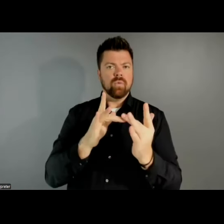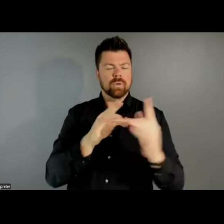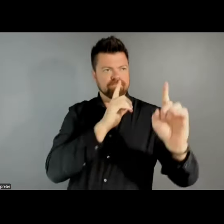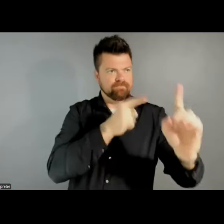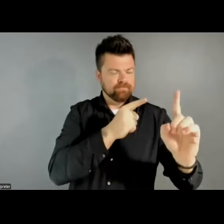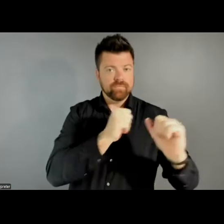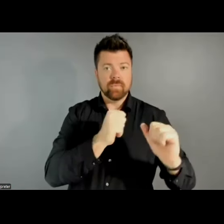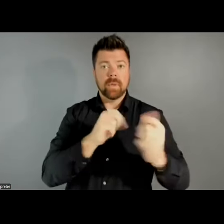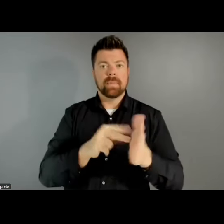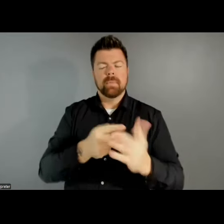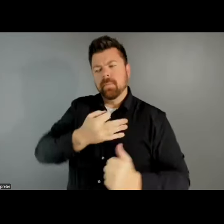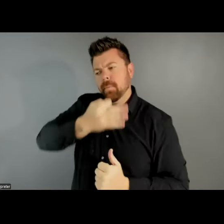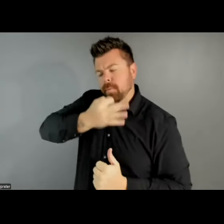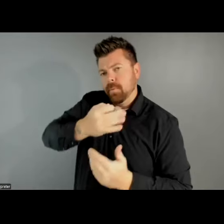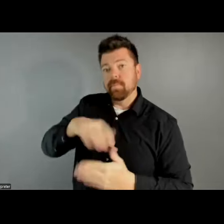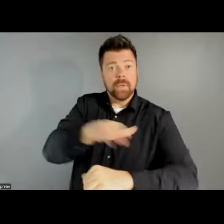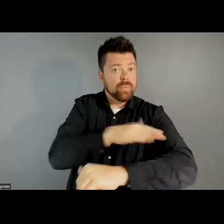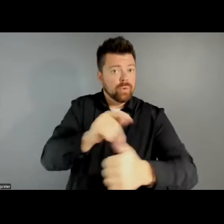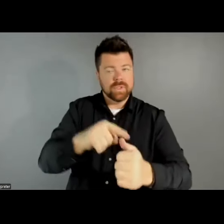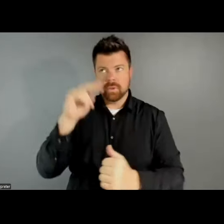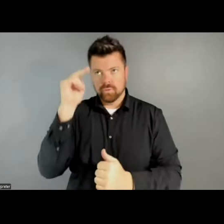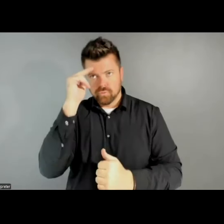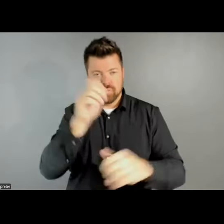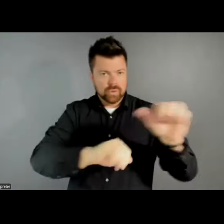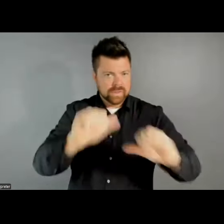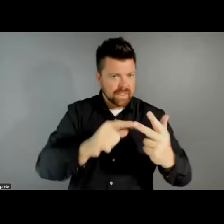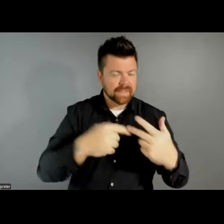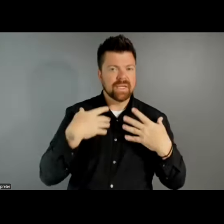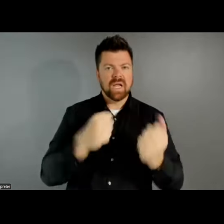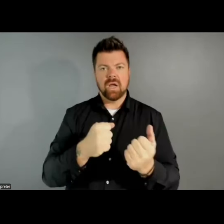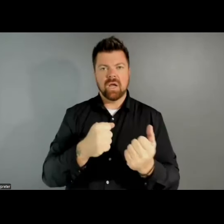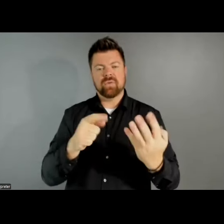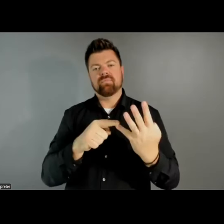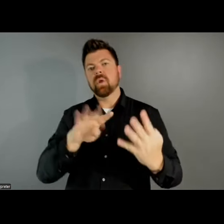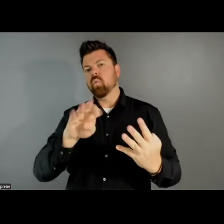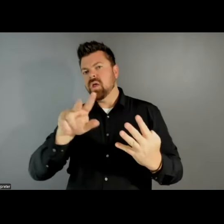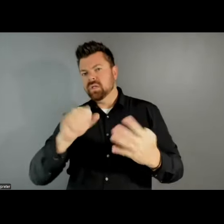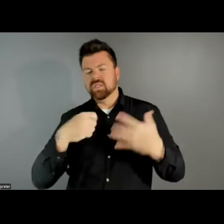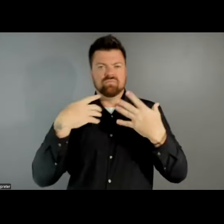experts in music, neuroscience, health, and wellness who will identify and promote research